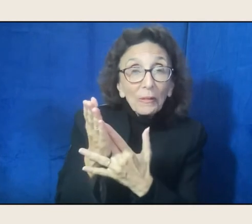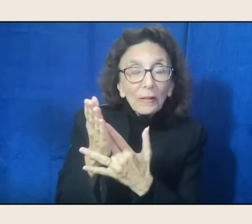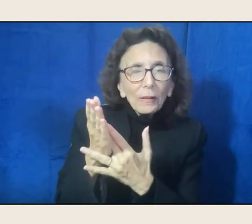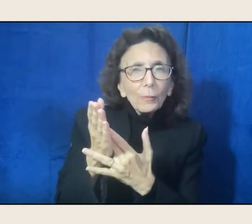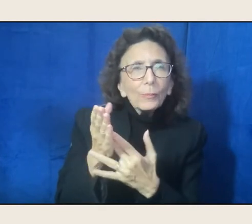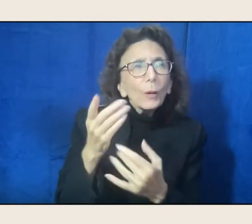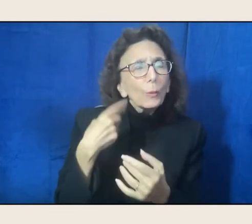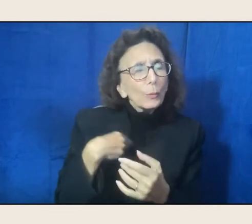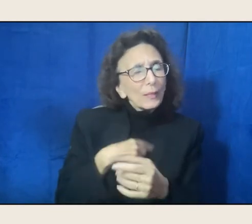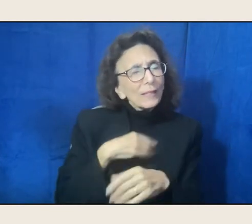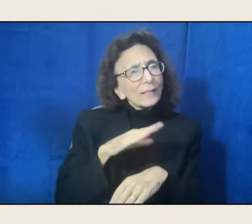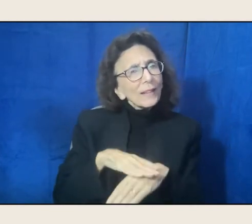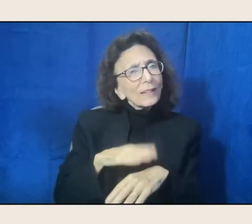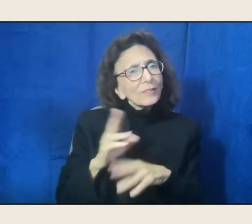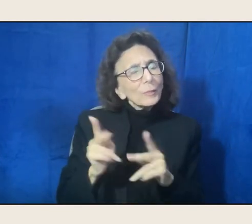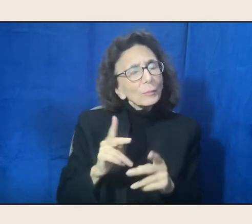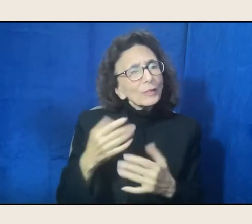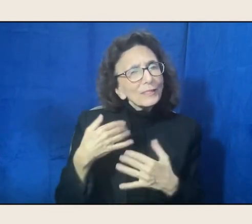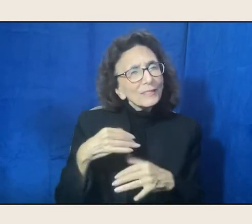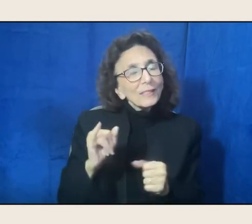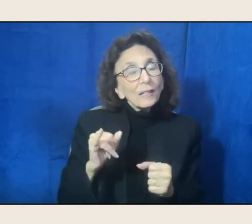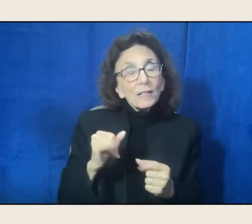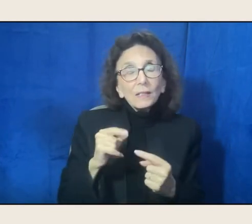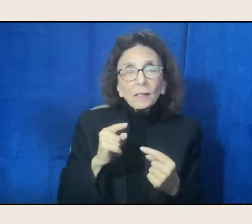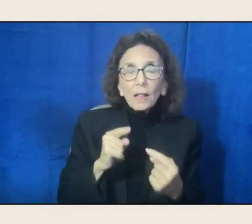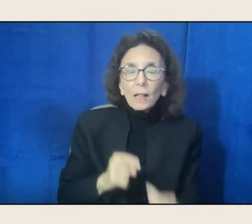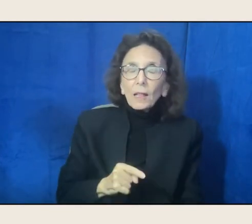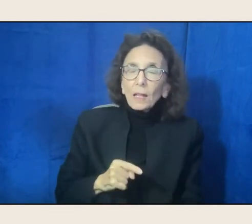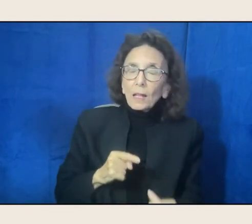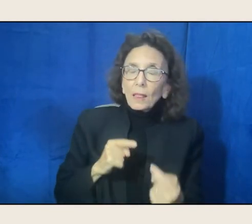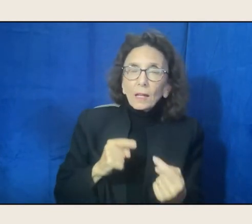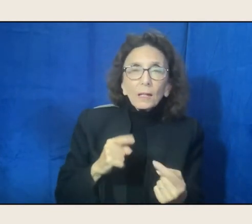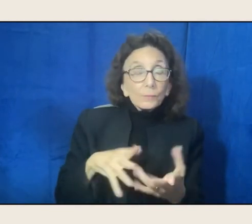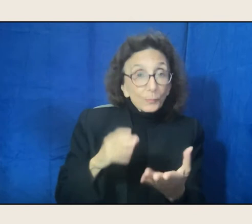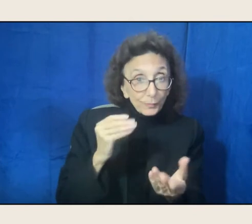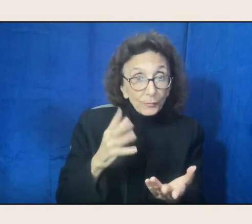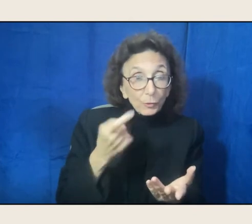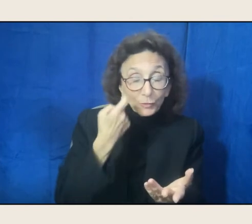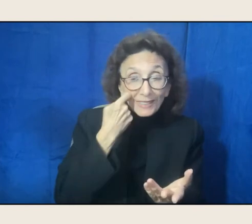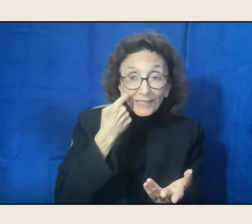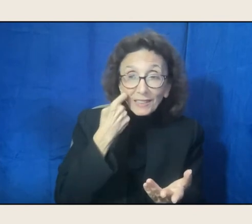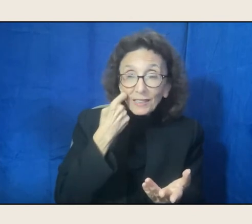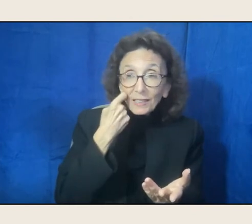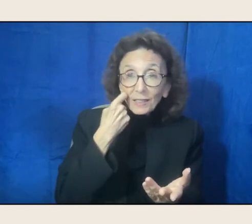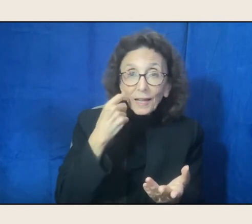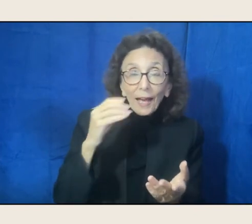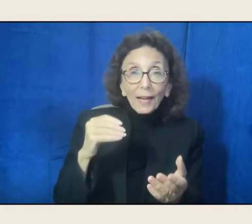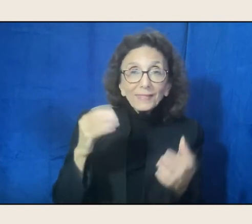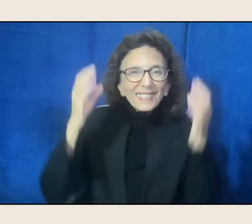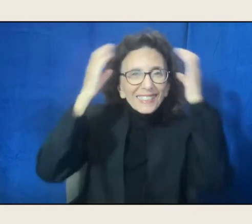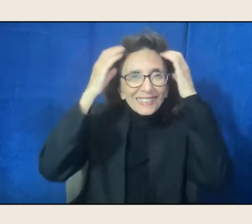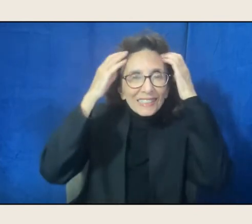we still labor. Like, recently there was a whole, at Disney, there was a high school group.